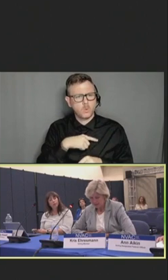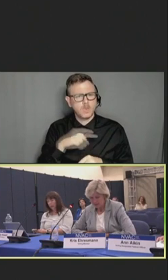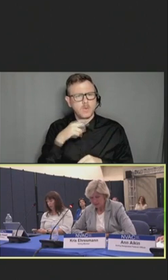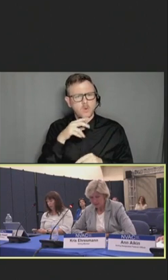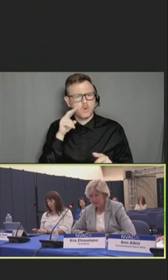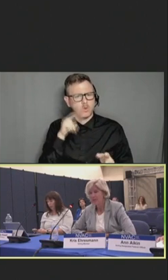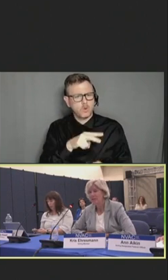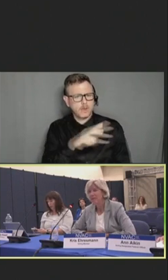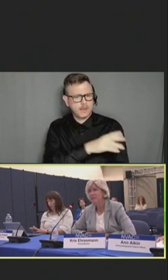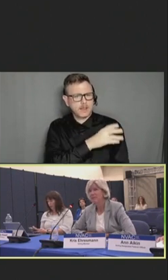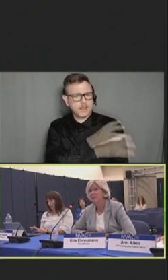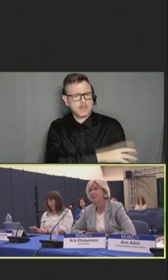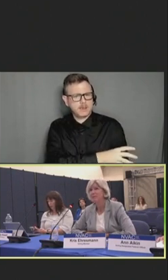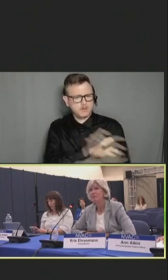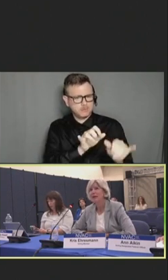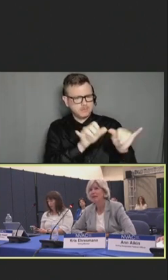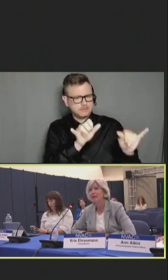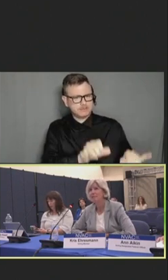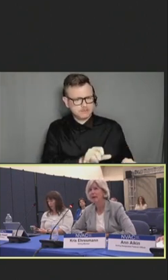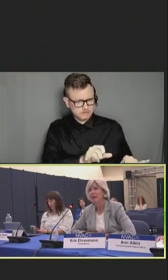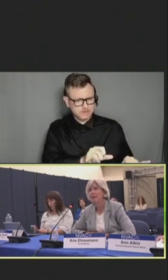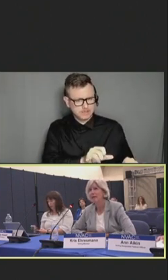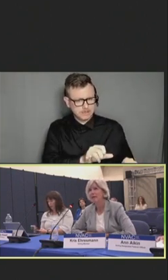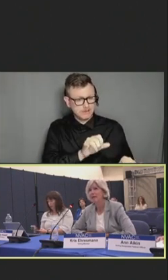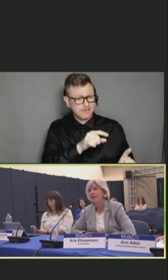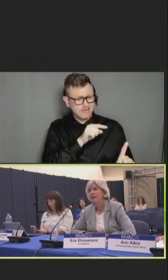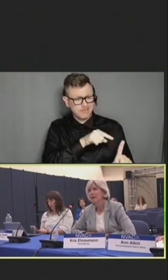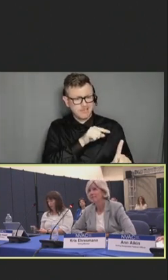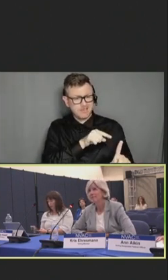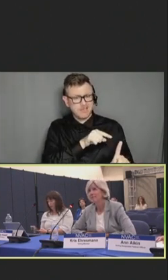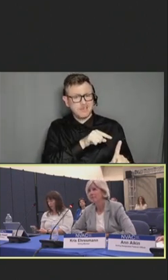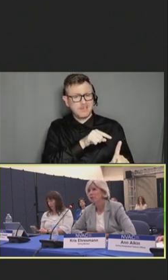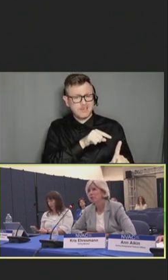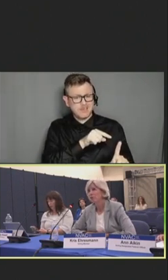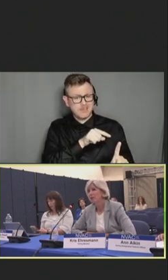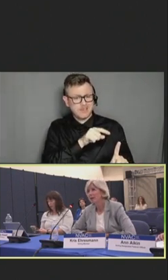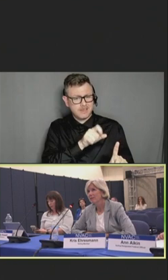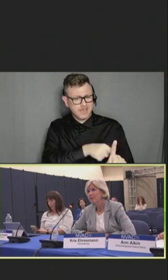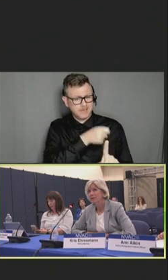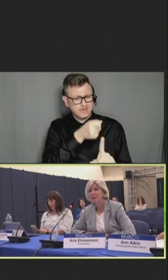our clinical systems and the impact that those providers are feeling.